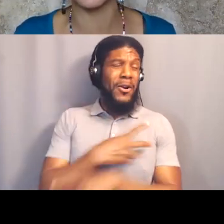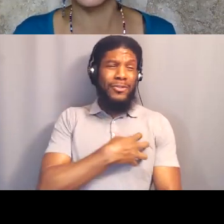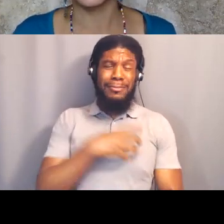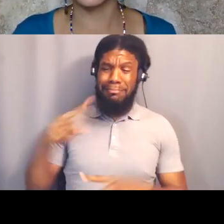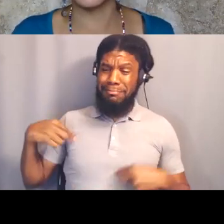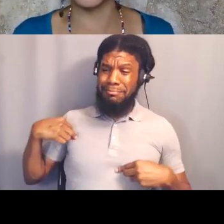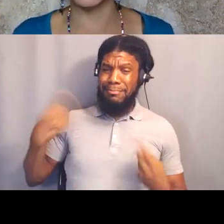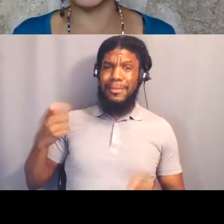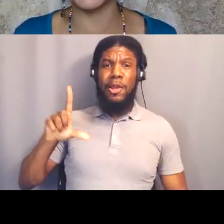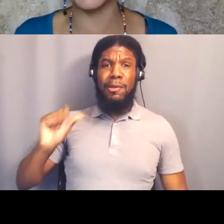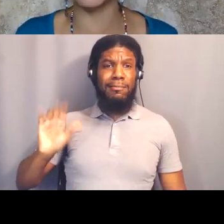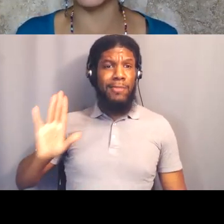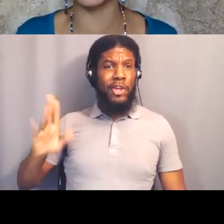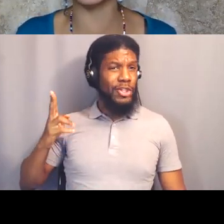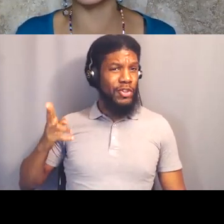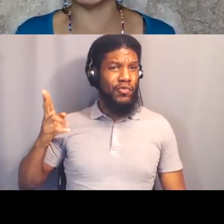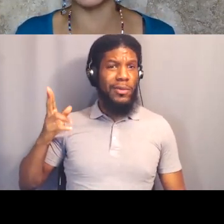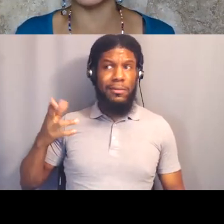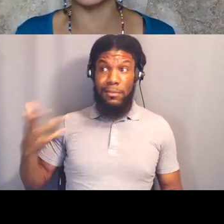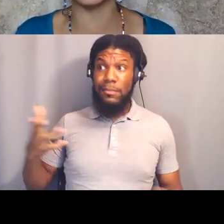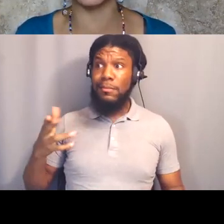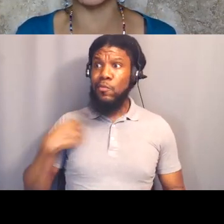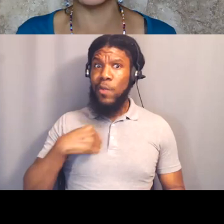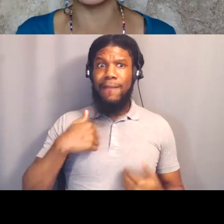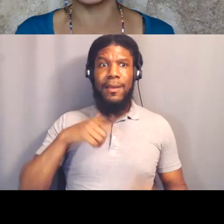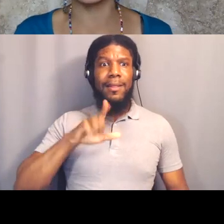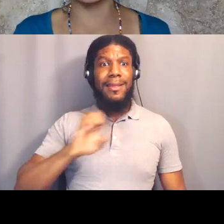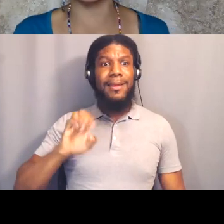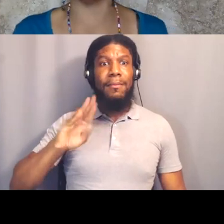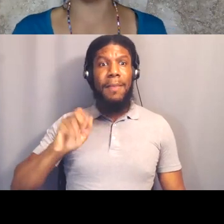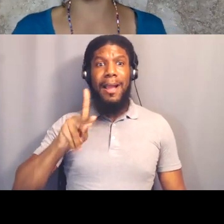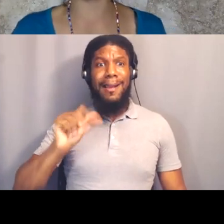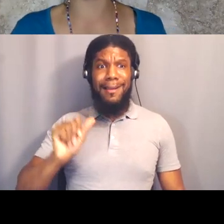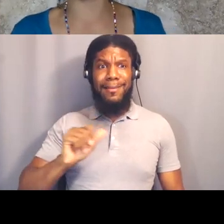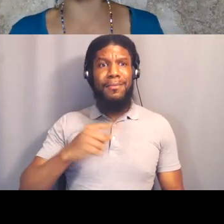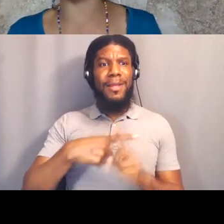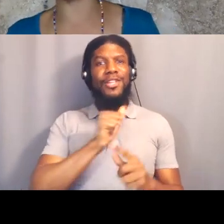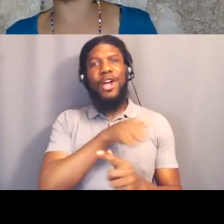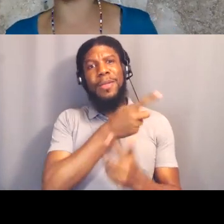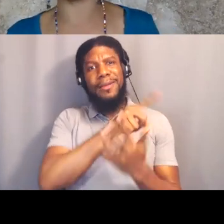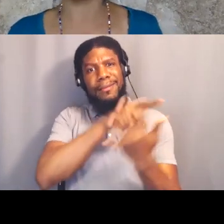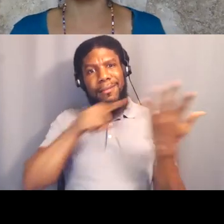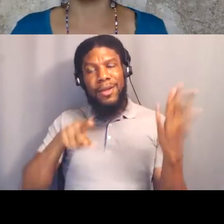Considering we have Lee Baca and others that were his predecessors.